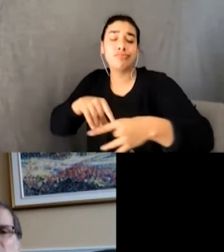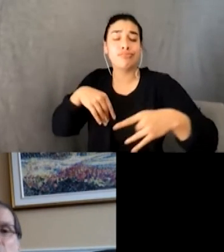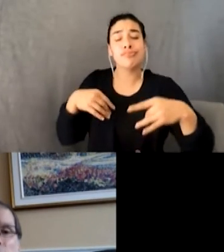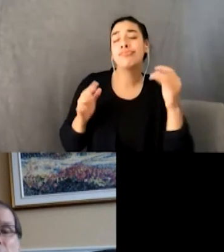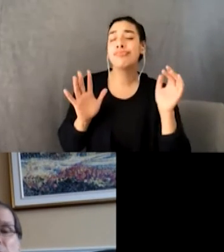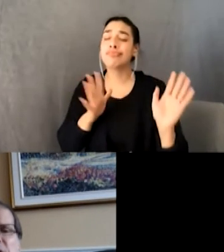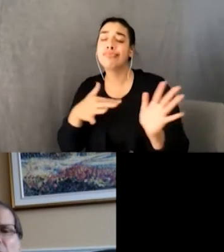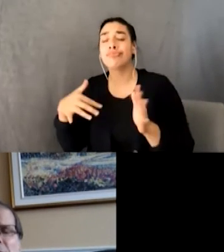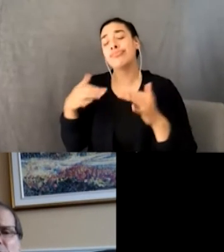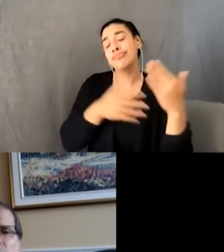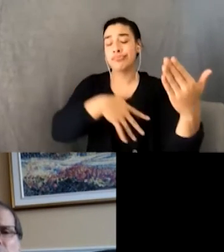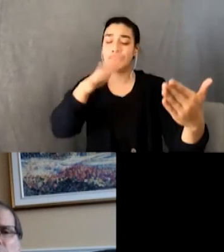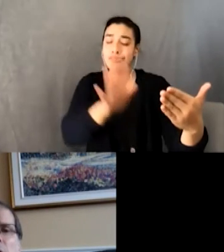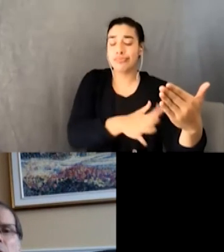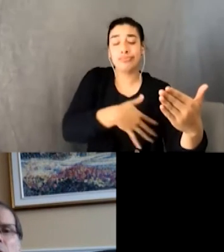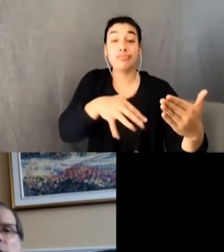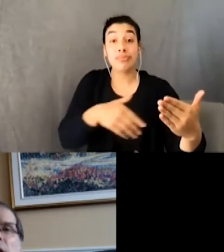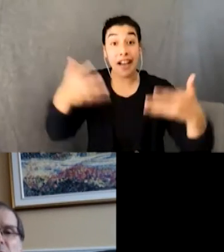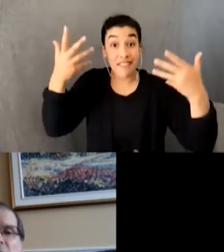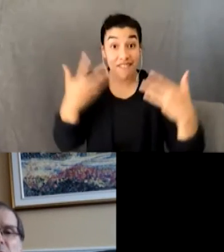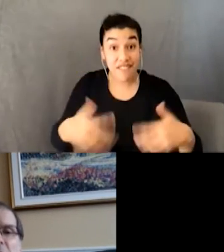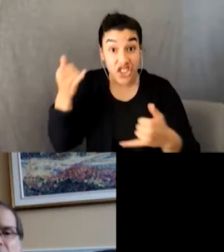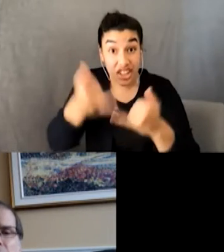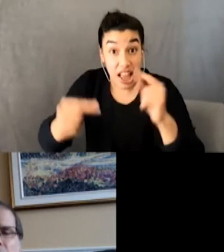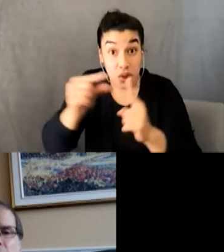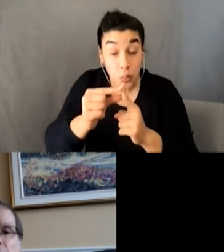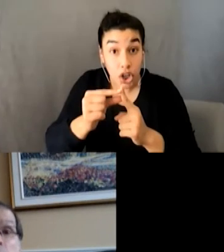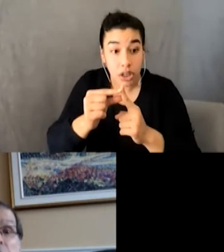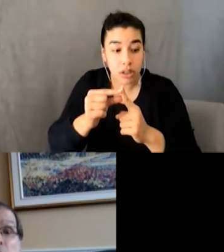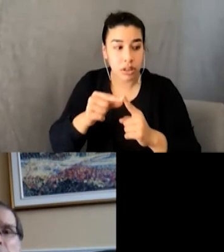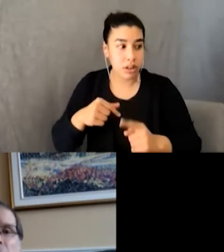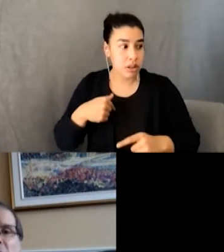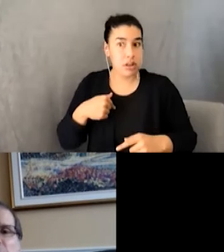When I finished the last note, I realized what I had done. My nerves paralyzed me,